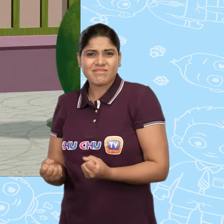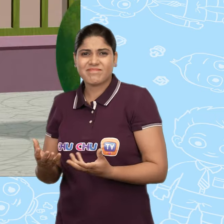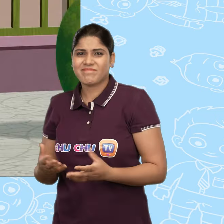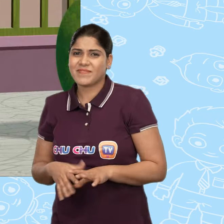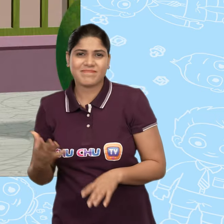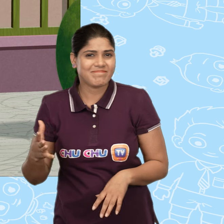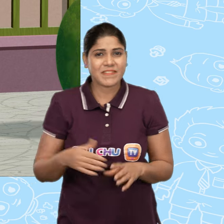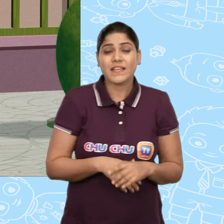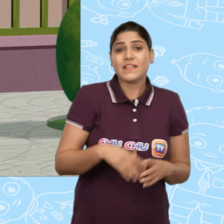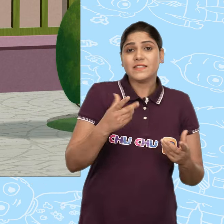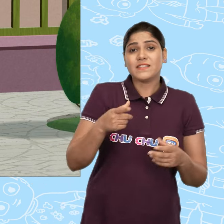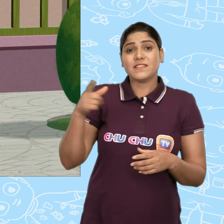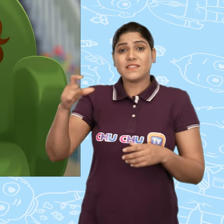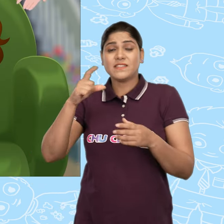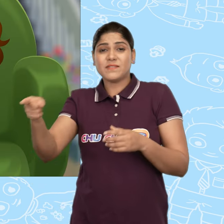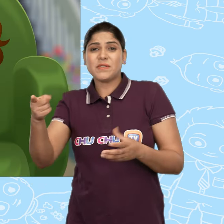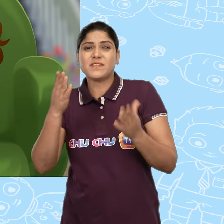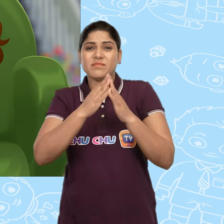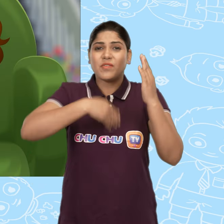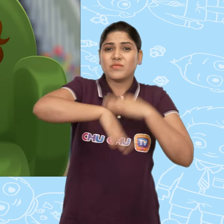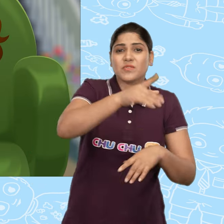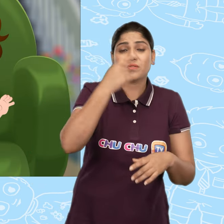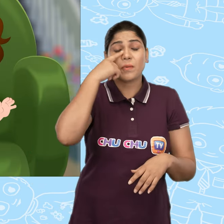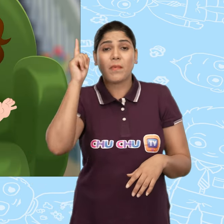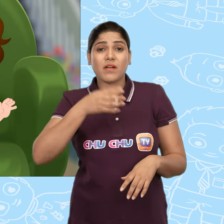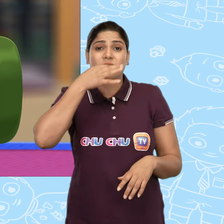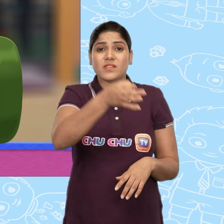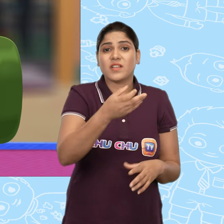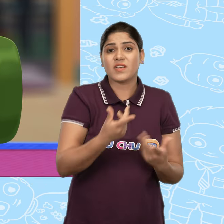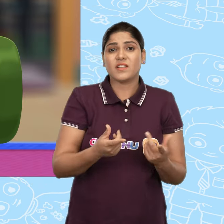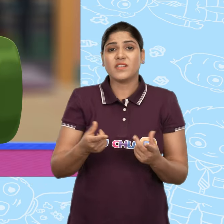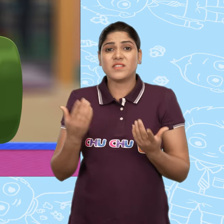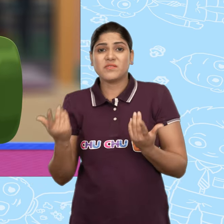When ChuChu got home, she told her mother what had happened.